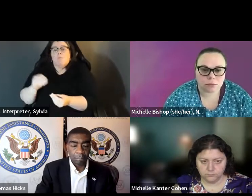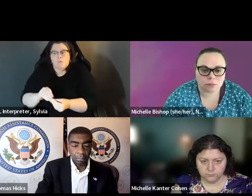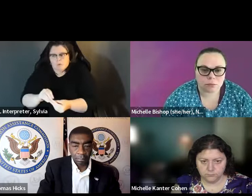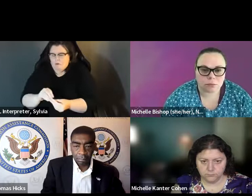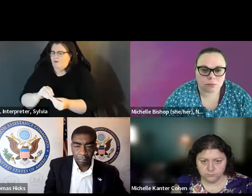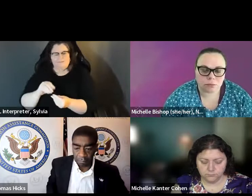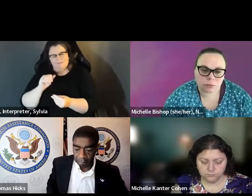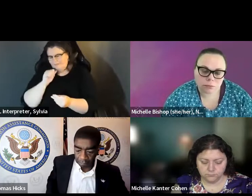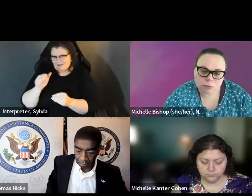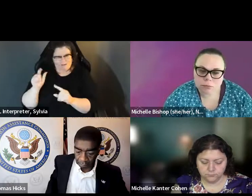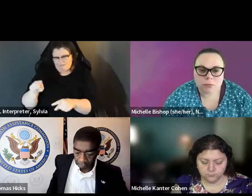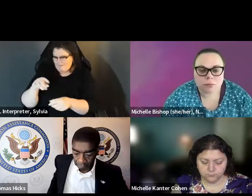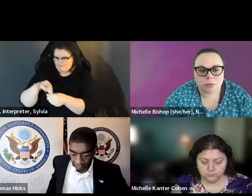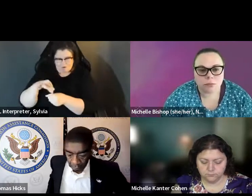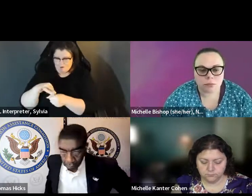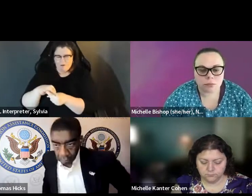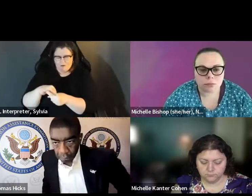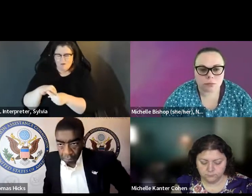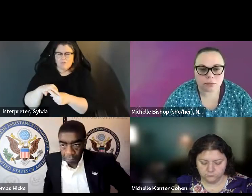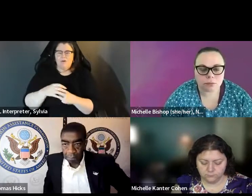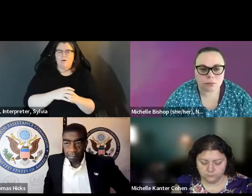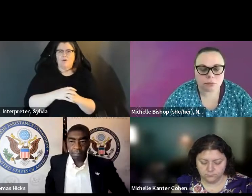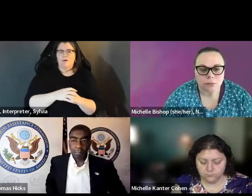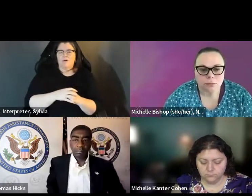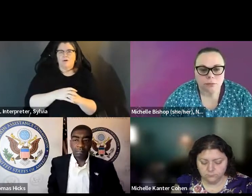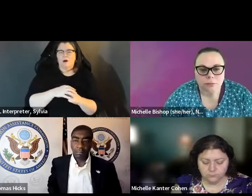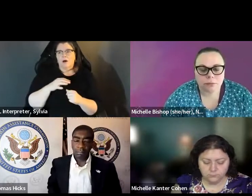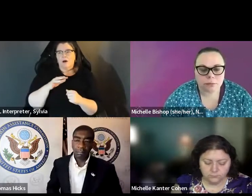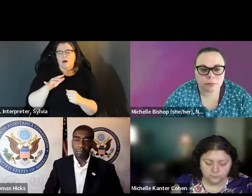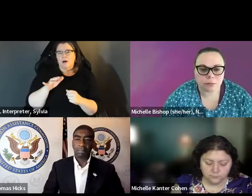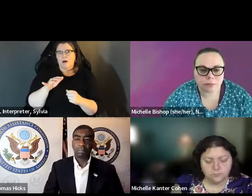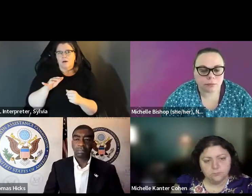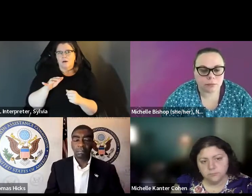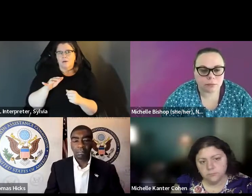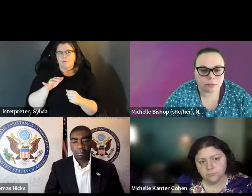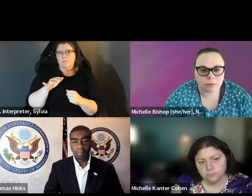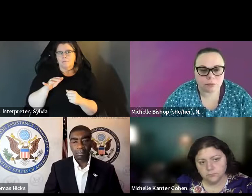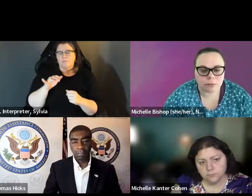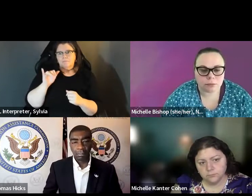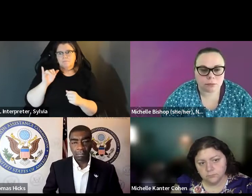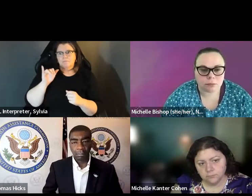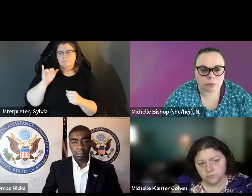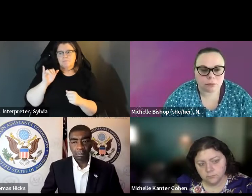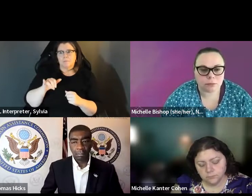Latino, or less likely to vote and the rest of the population and disability adds to that the the Hispanics or Latinos, with disability, who who have disbeliefs, are or are, are, especially unlikely to vote so we don't see a lot of differences, in